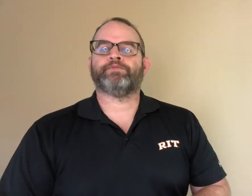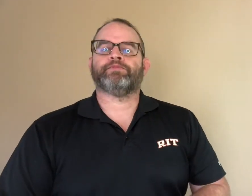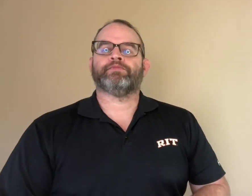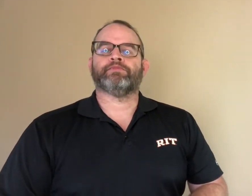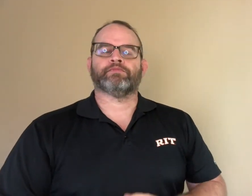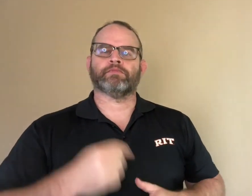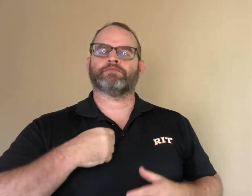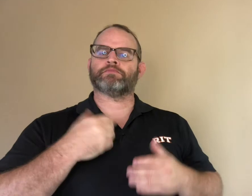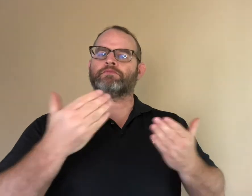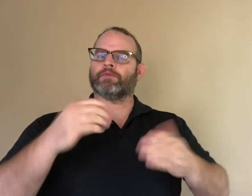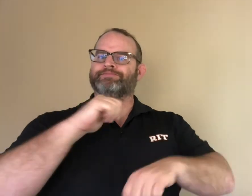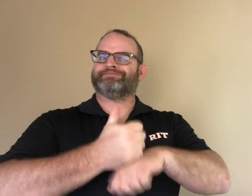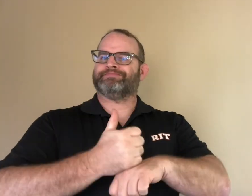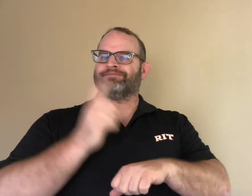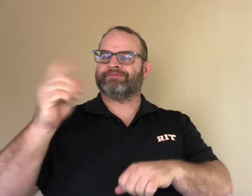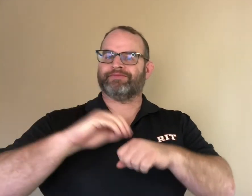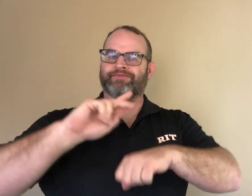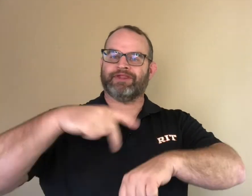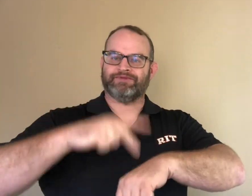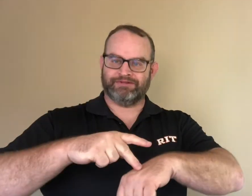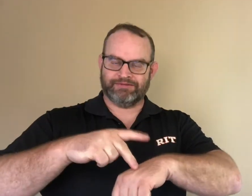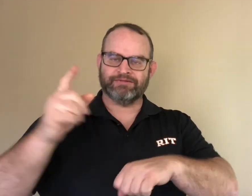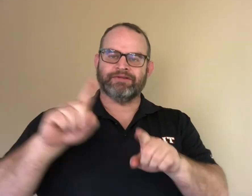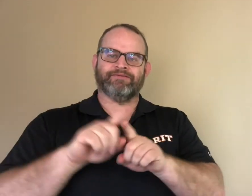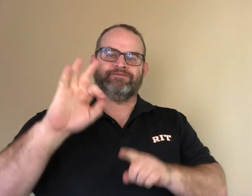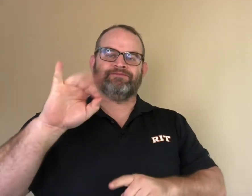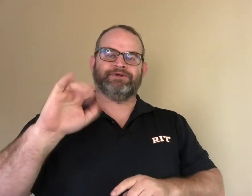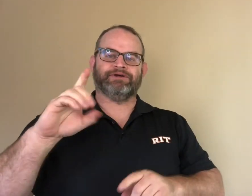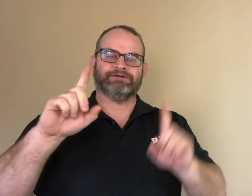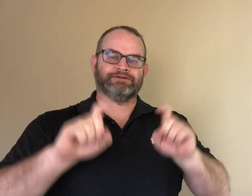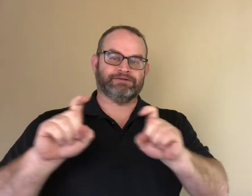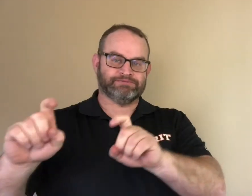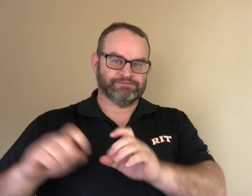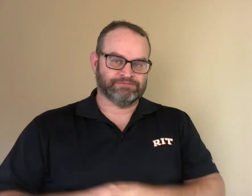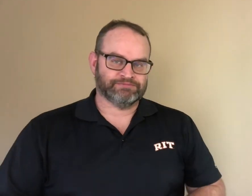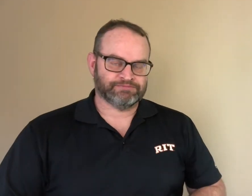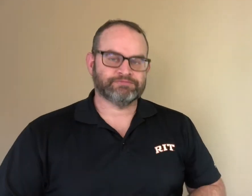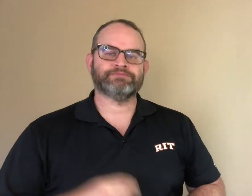We held a 2-day community story development event in Manila.